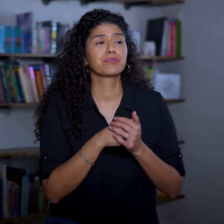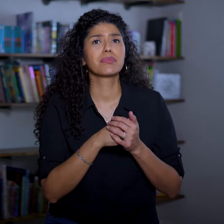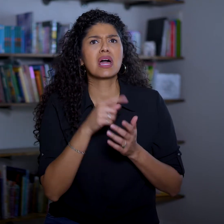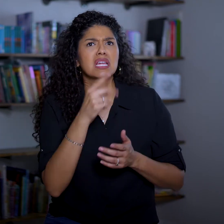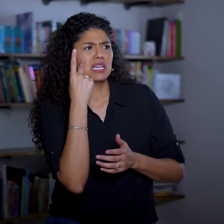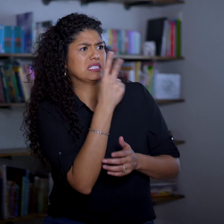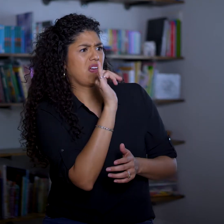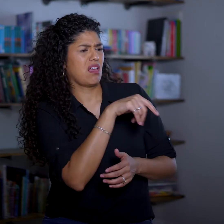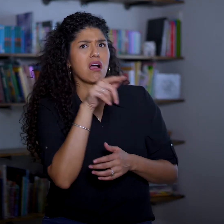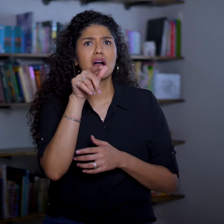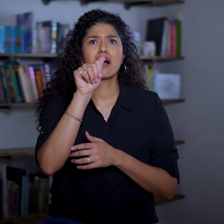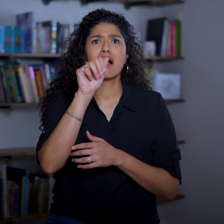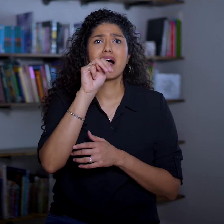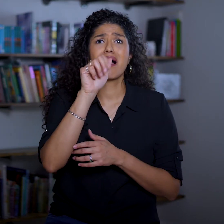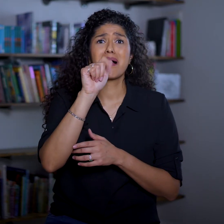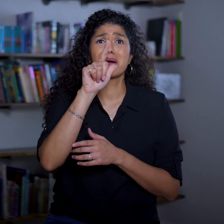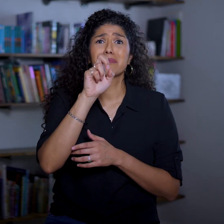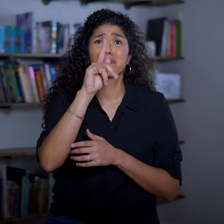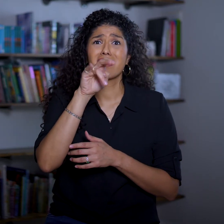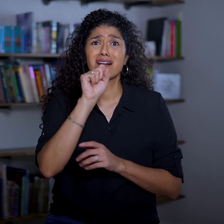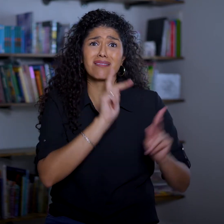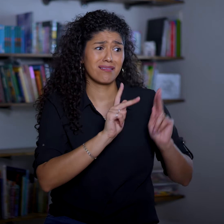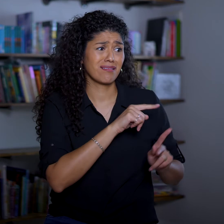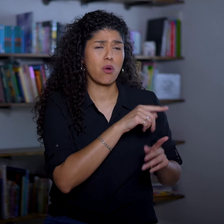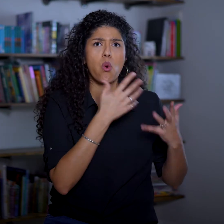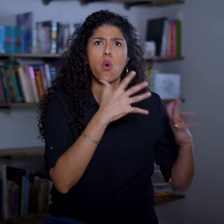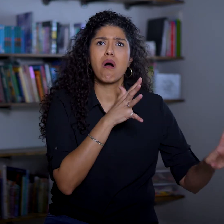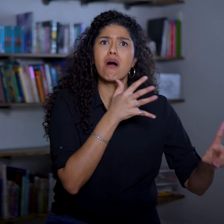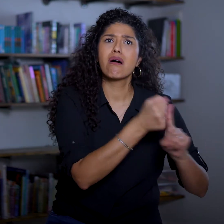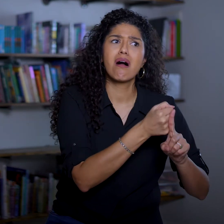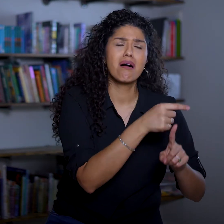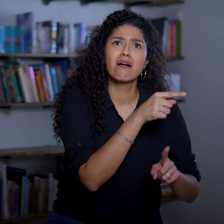and sees the Amalekites have attacked